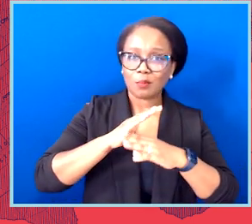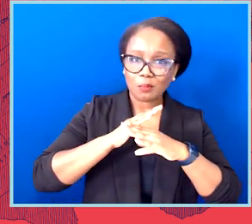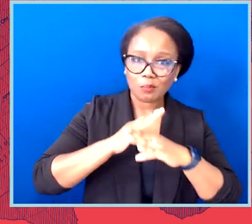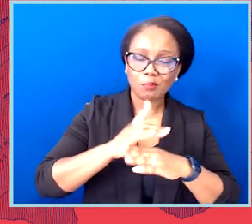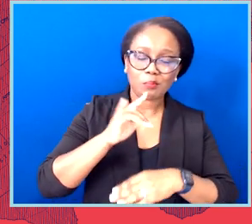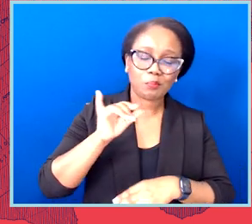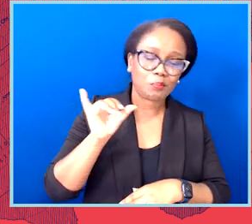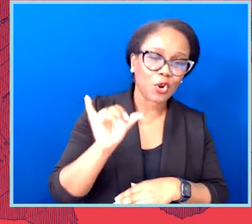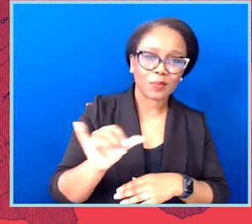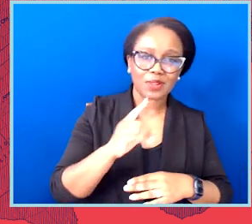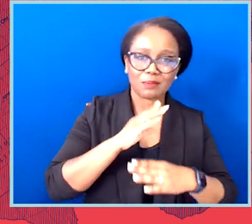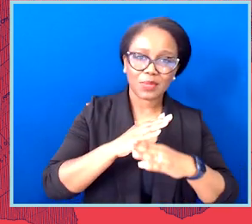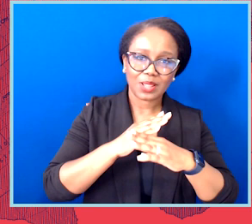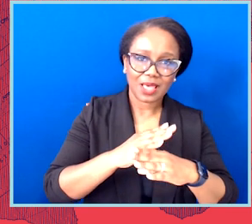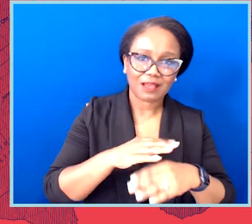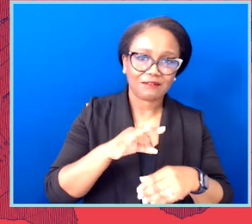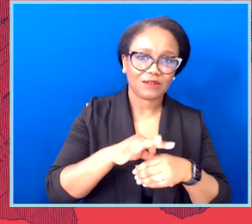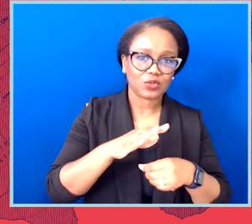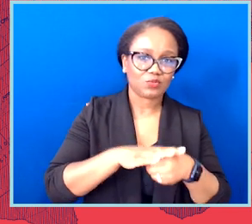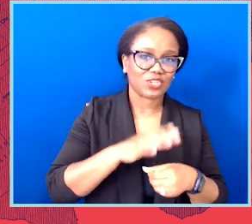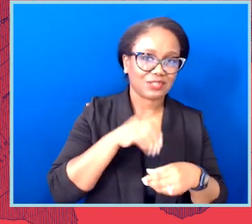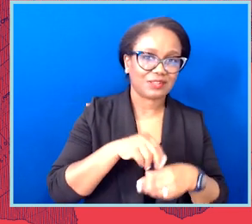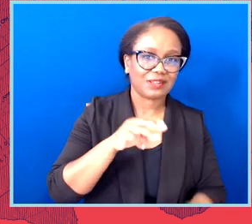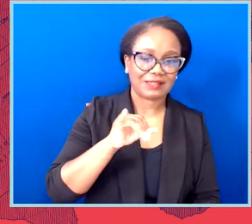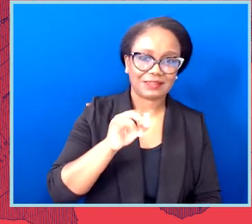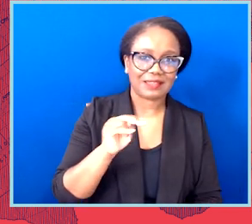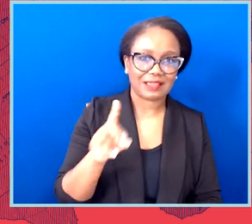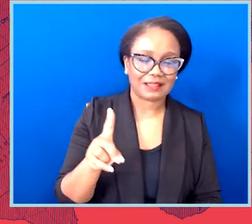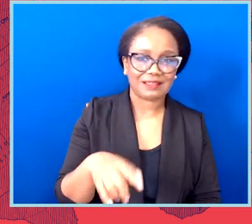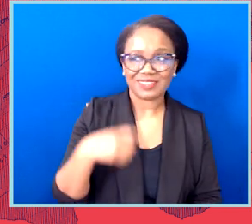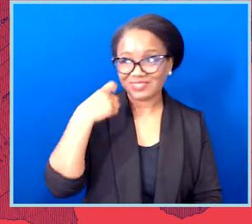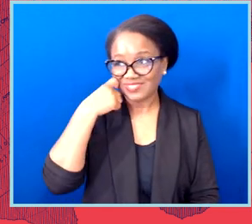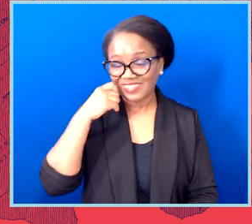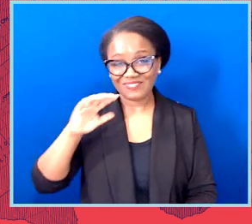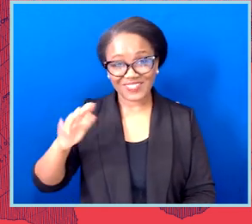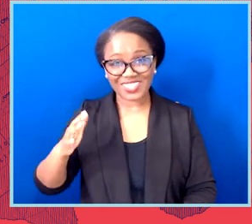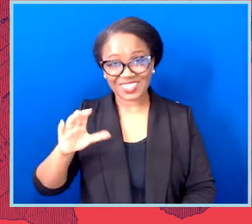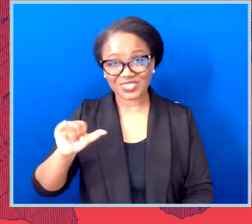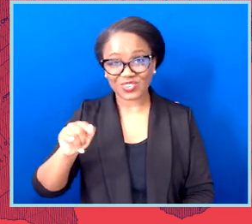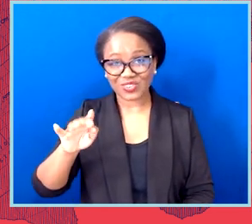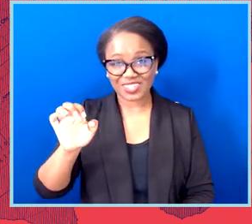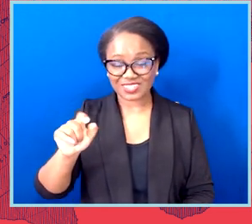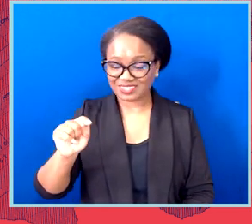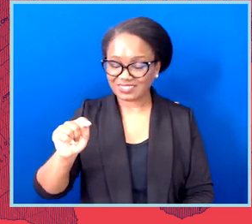earlier this year in Indiana and more recently, the 5th Circuit, one of the most difficult circuits we're working in right now.